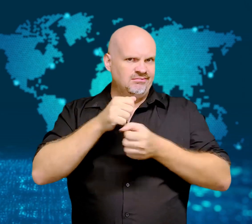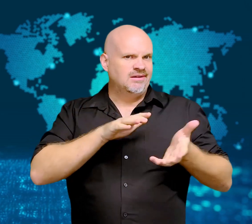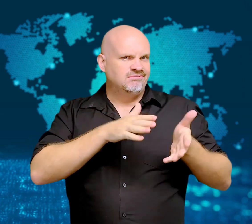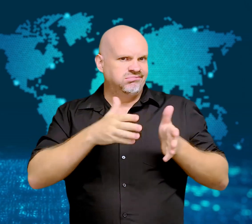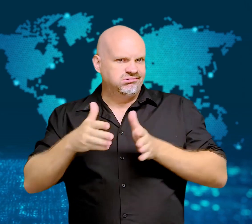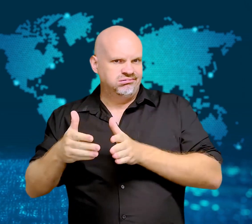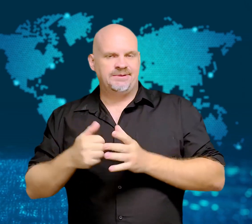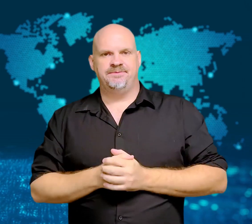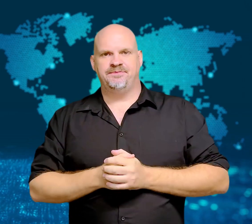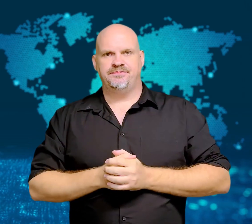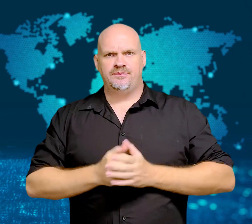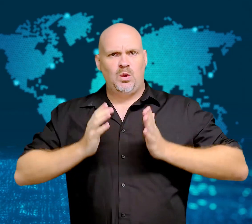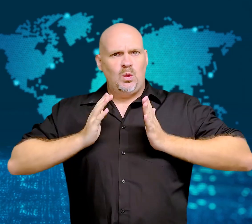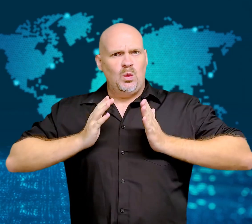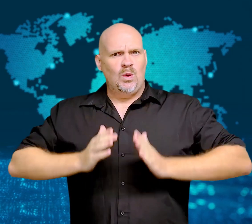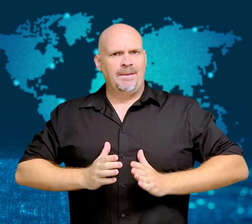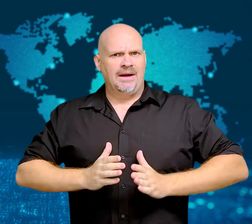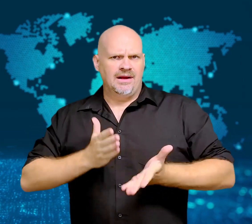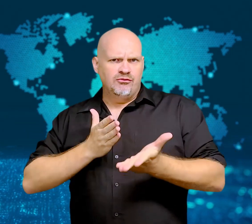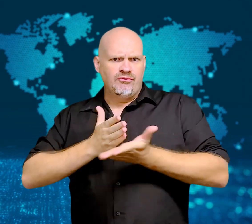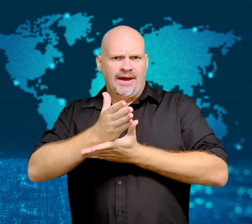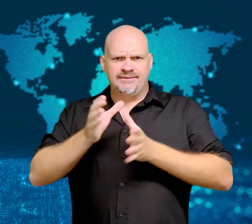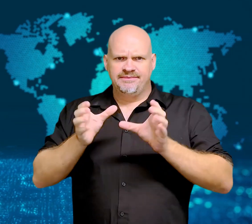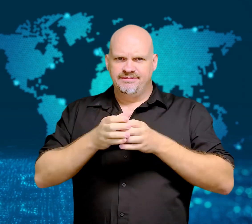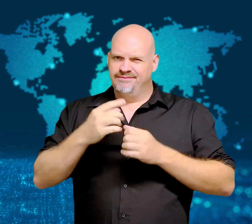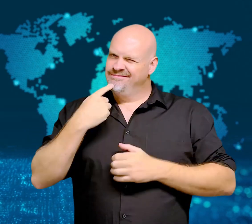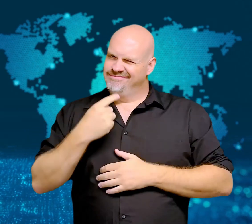At least 35 demonstrators have died.